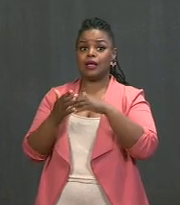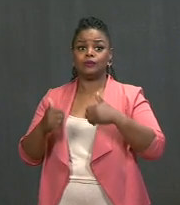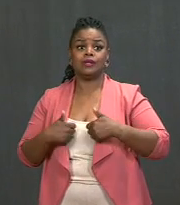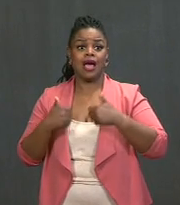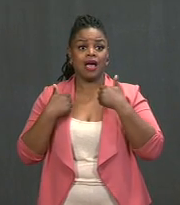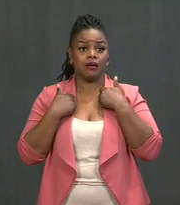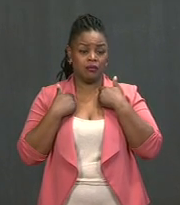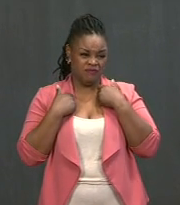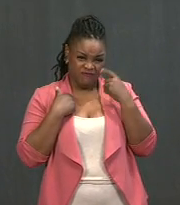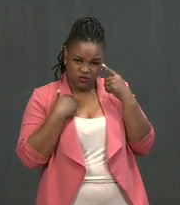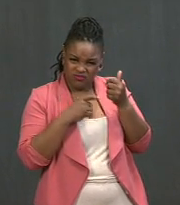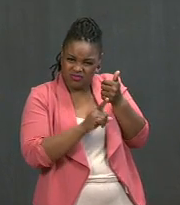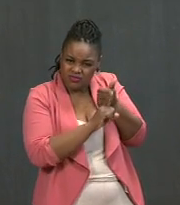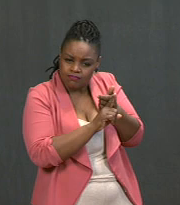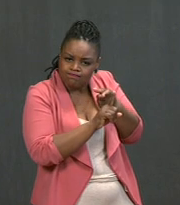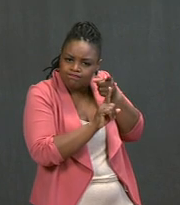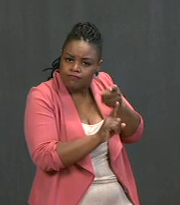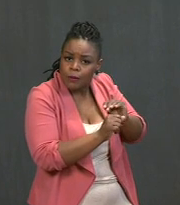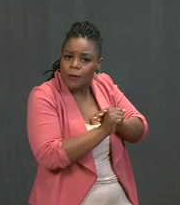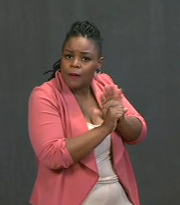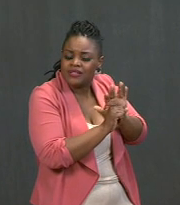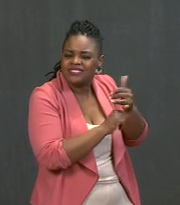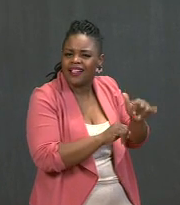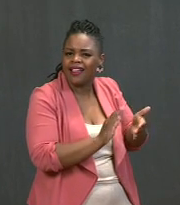Let me explain it in a single word: Time.